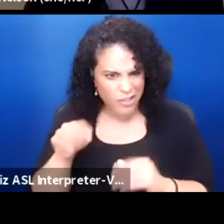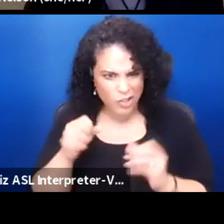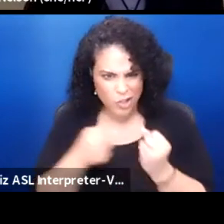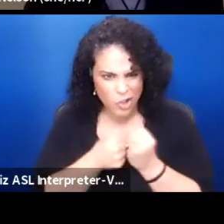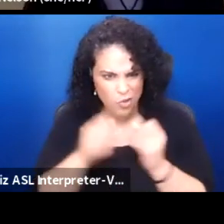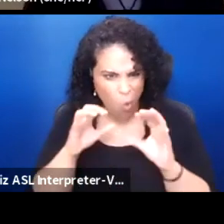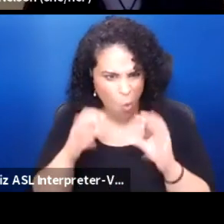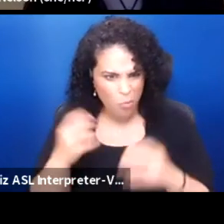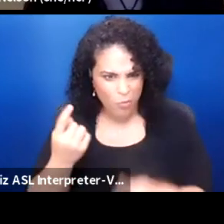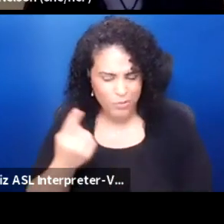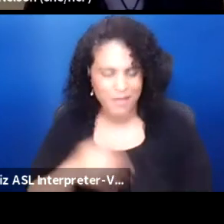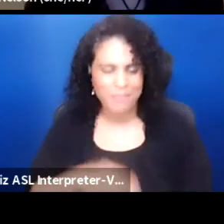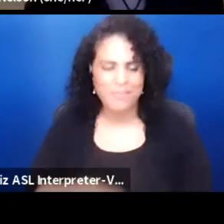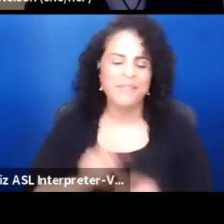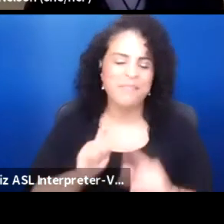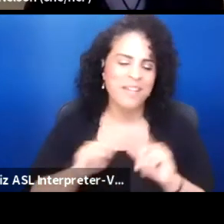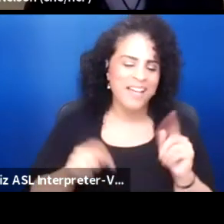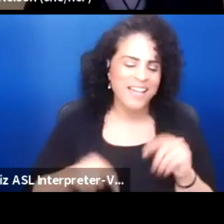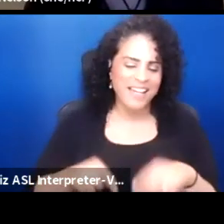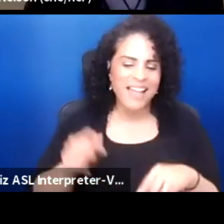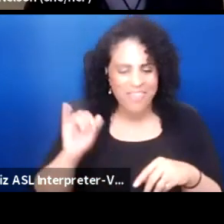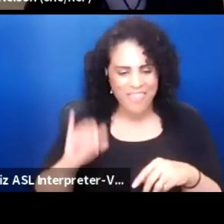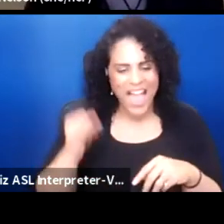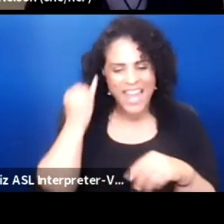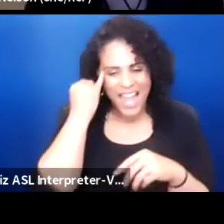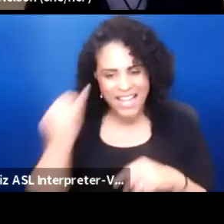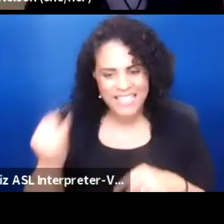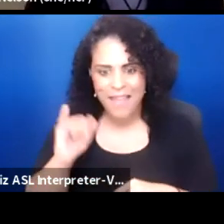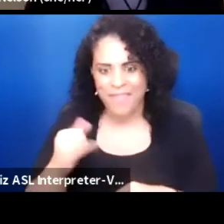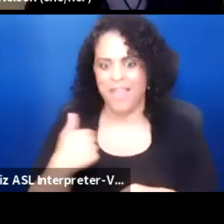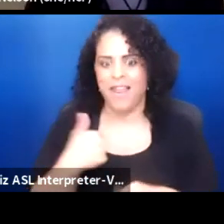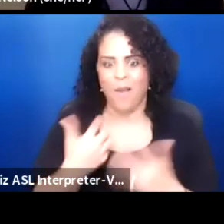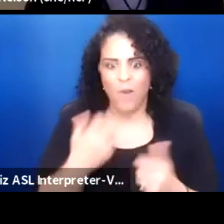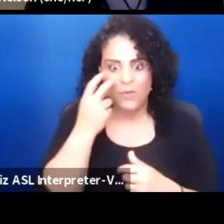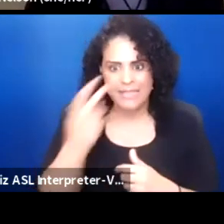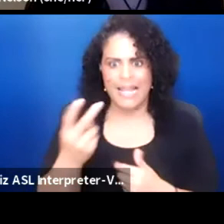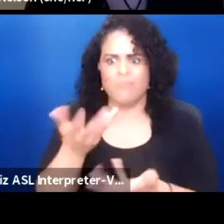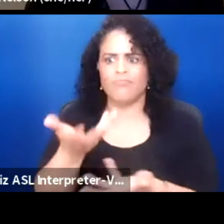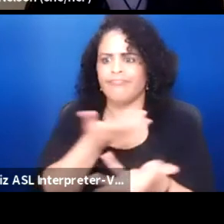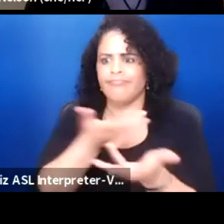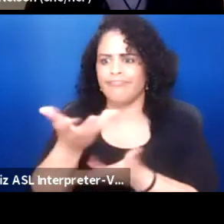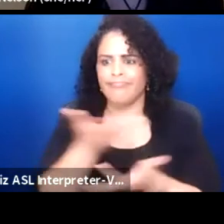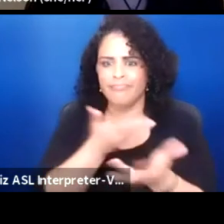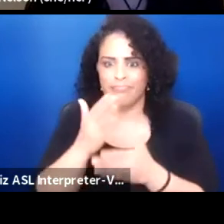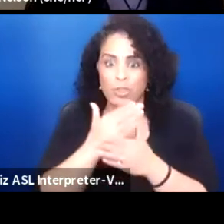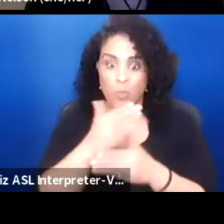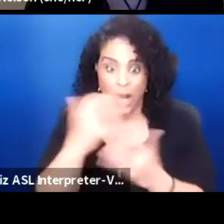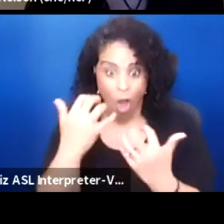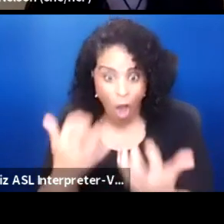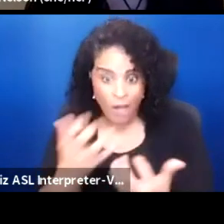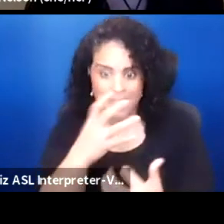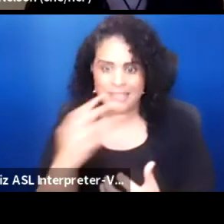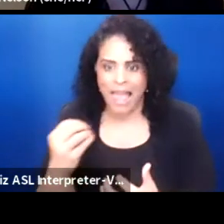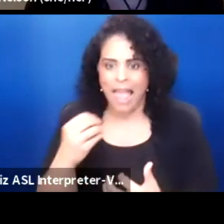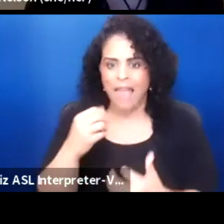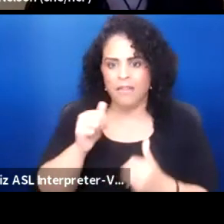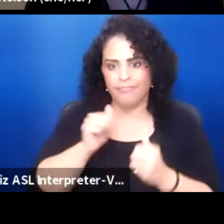But that idea that I want to see an interaction between the audience and the performers,